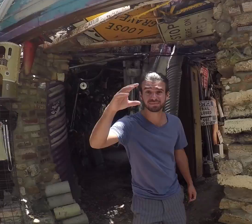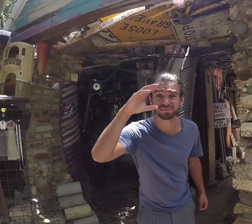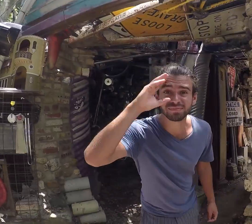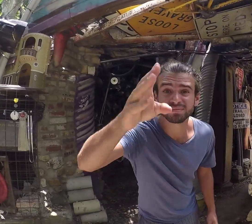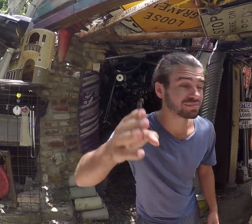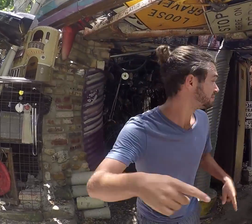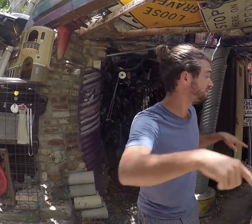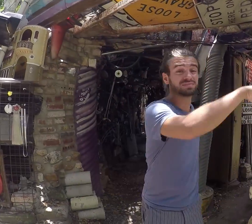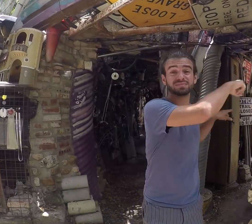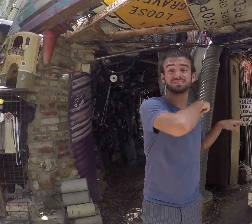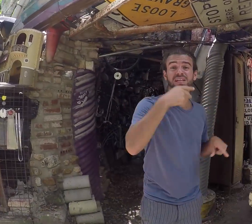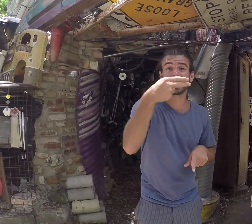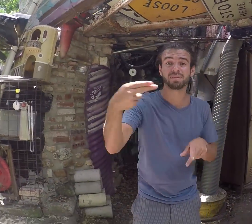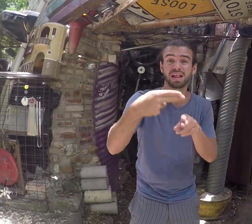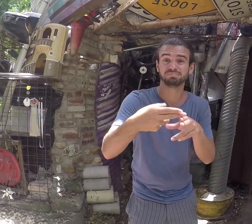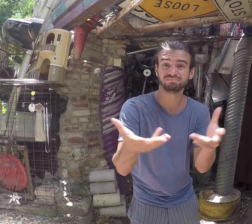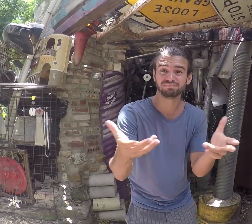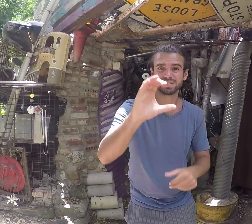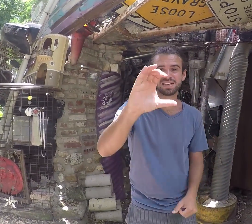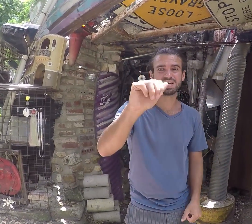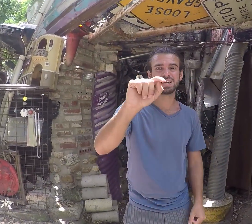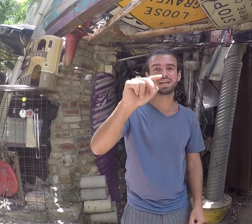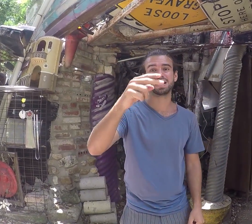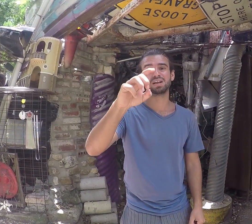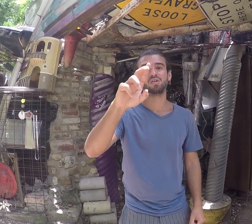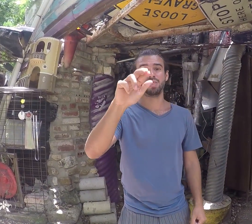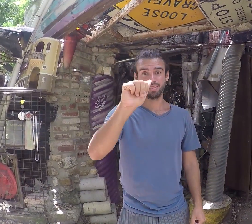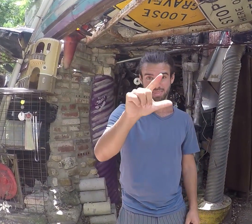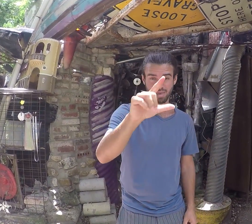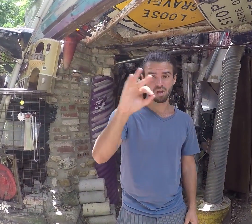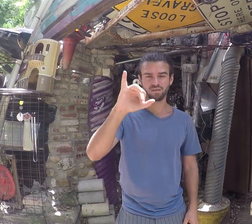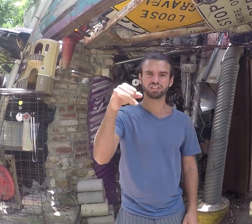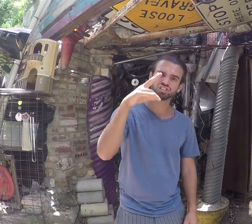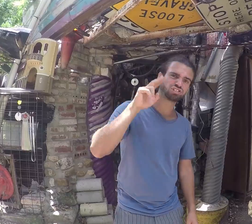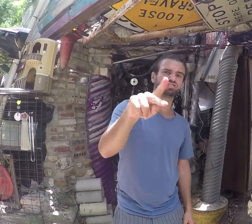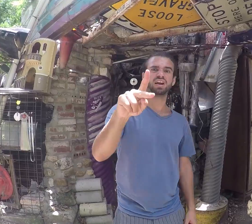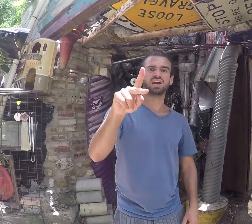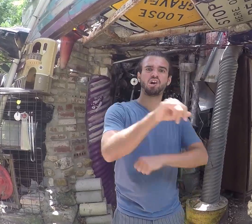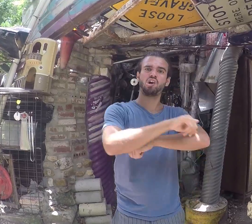Hello!!!! What's this called? Cathedral of Junk